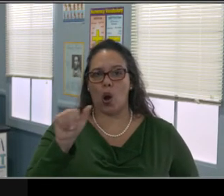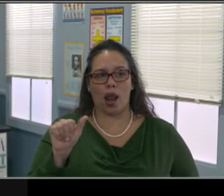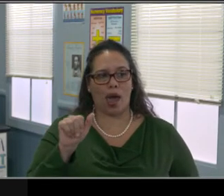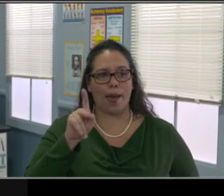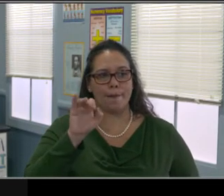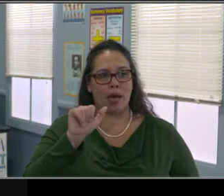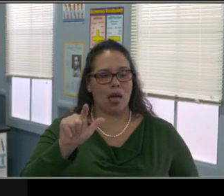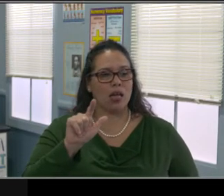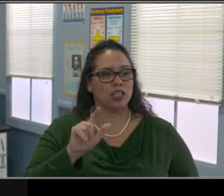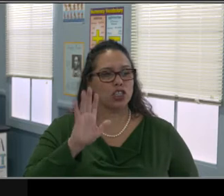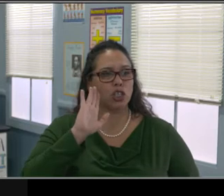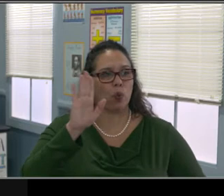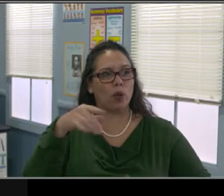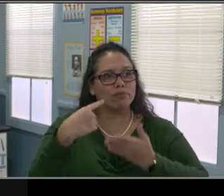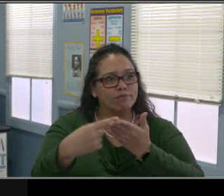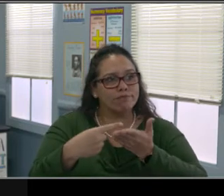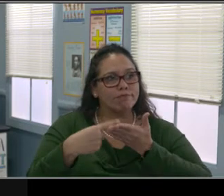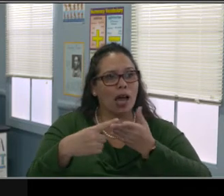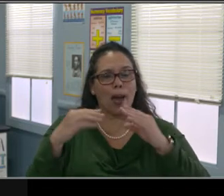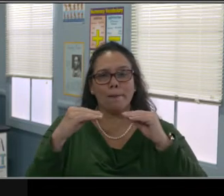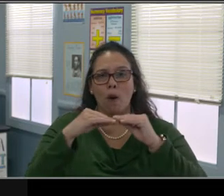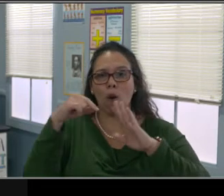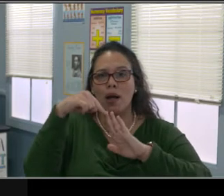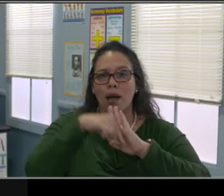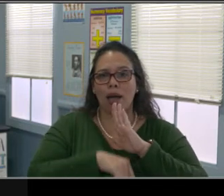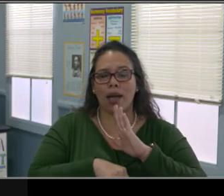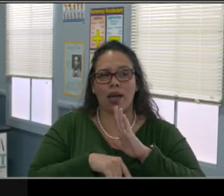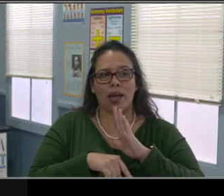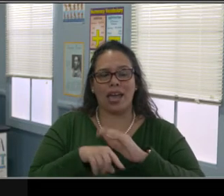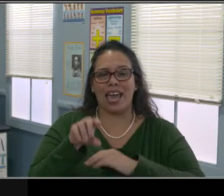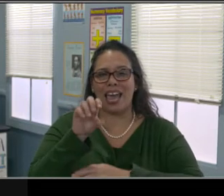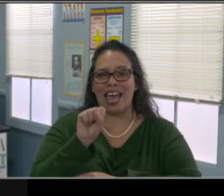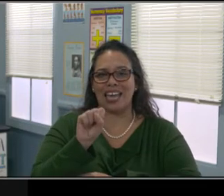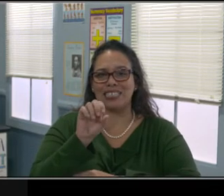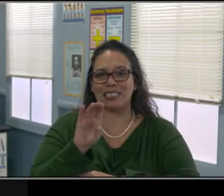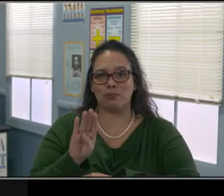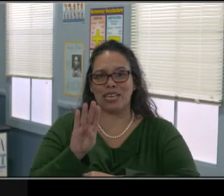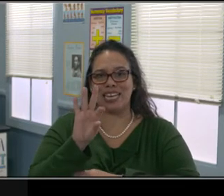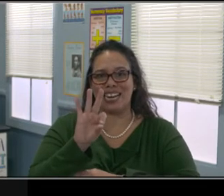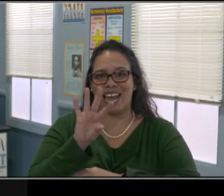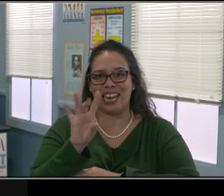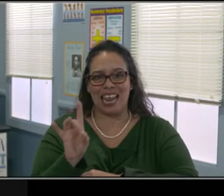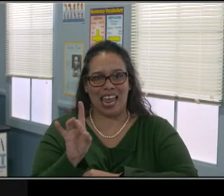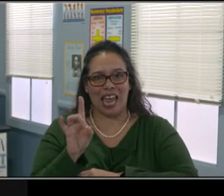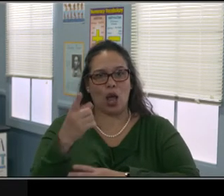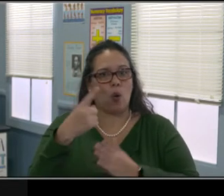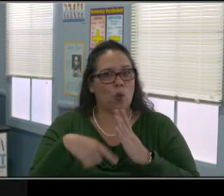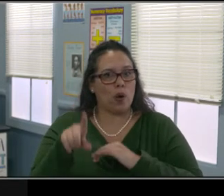and kind of what parents would like to discuss or what they're agreeing or disagreeing